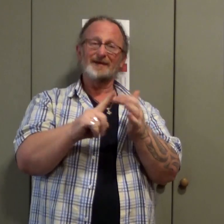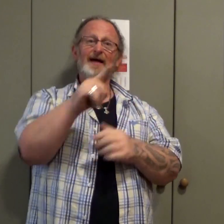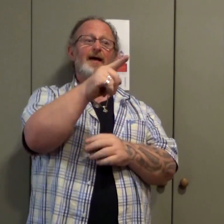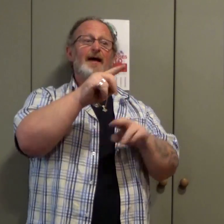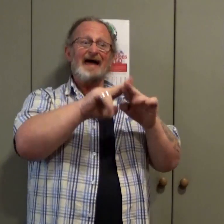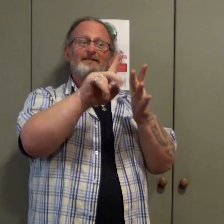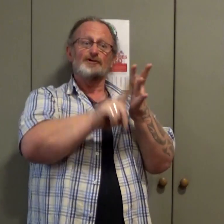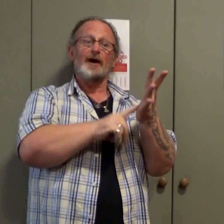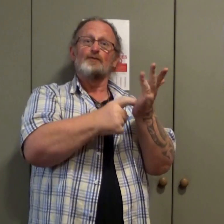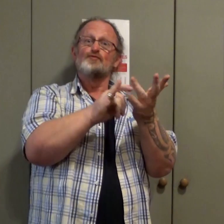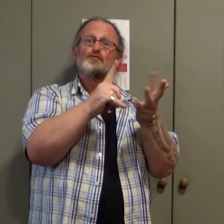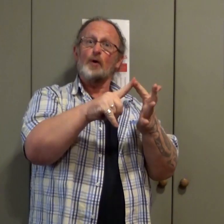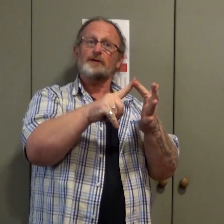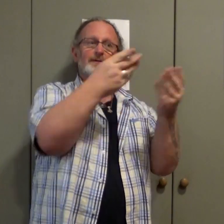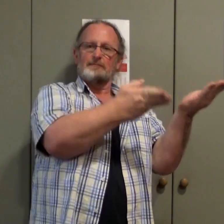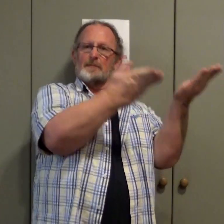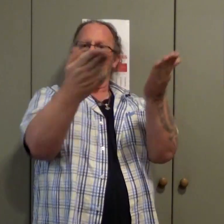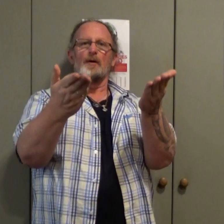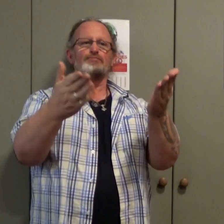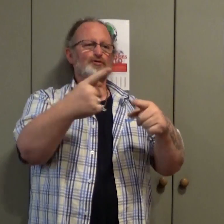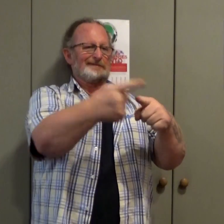and F. J. Rose used English signs